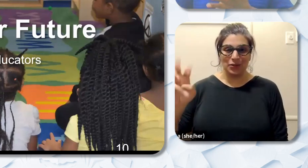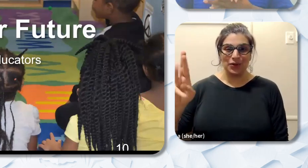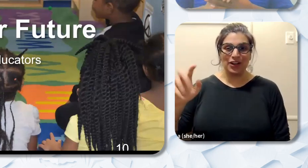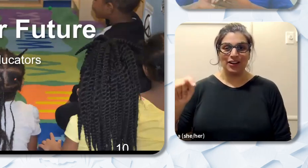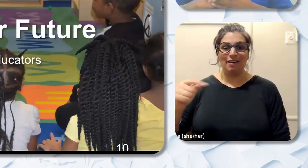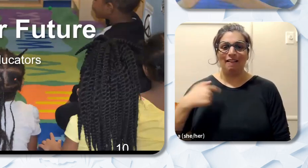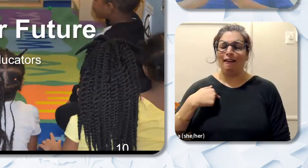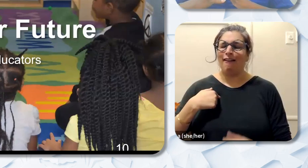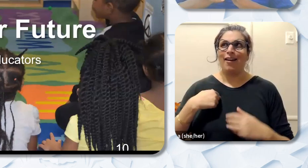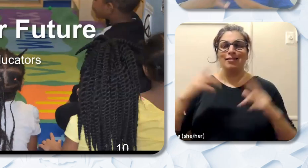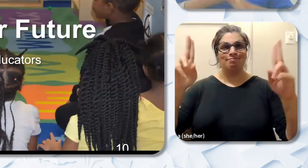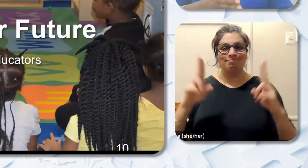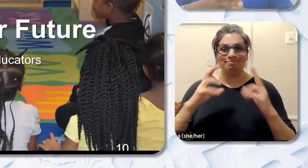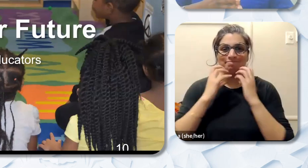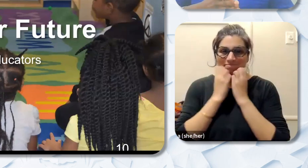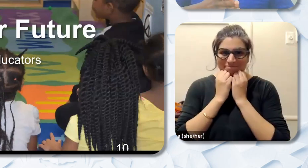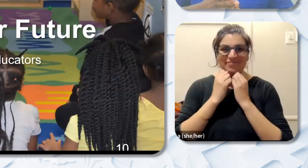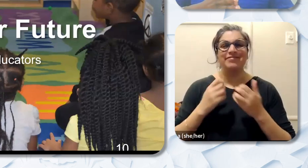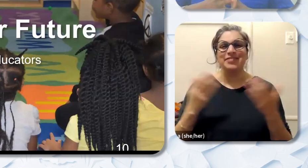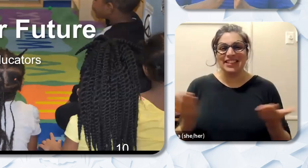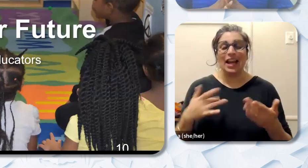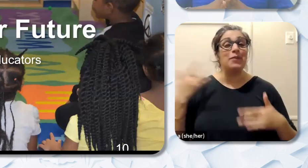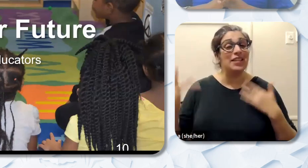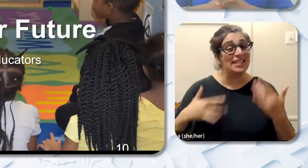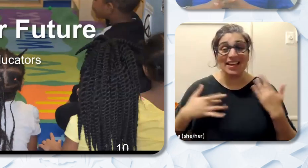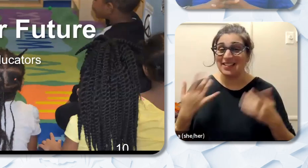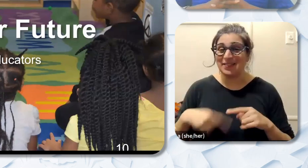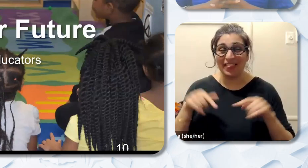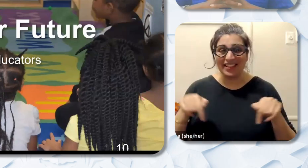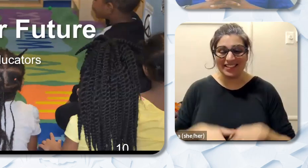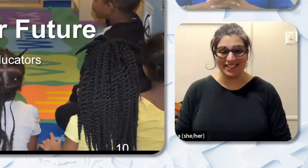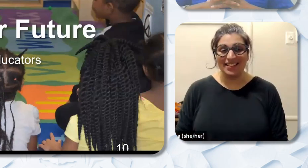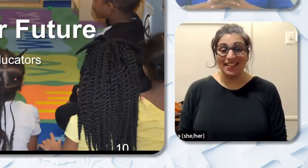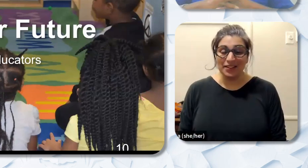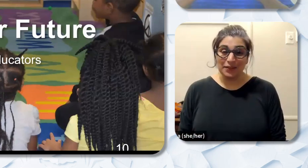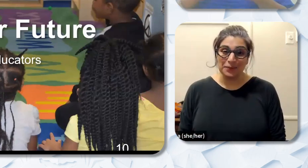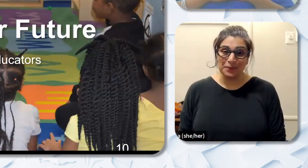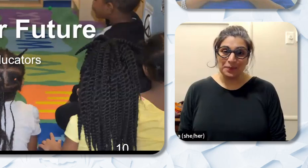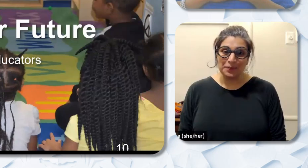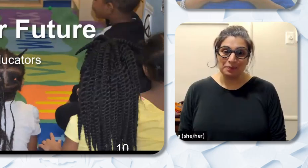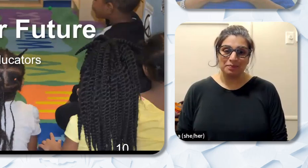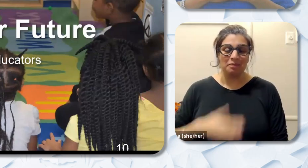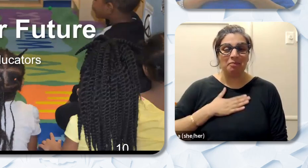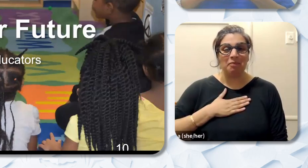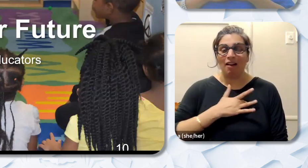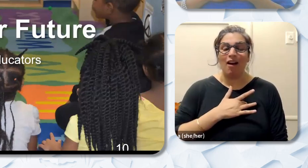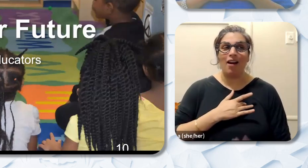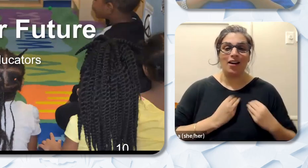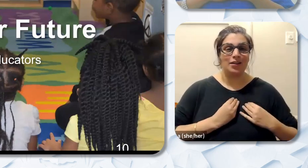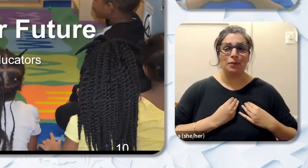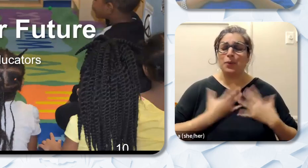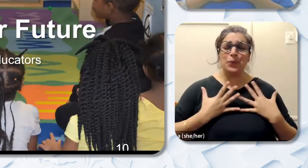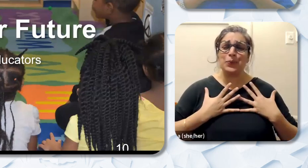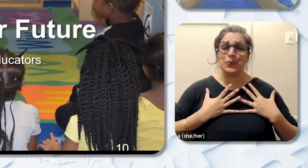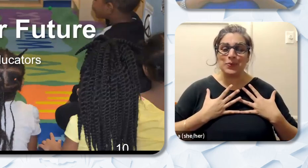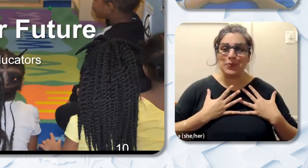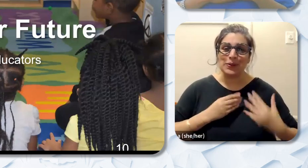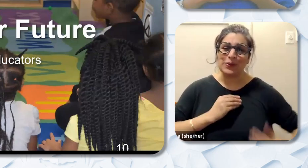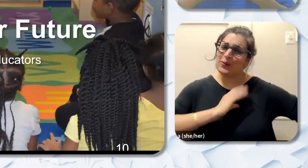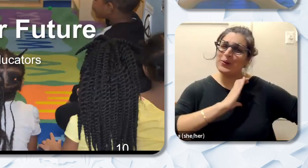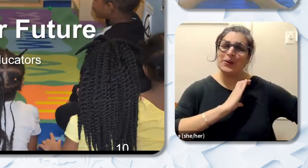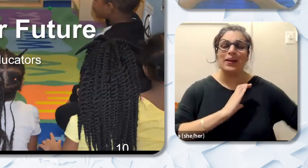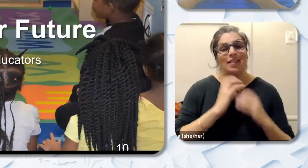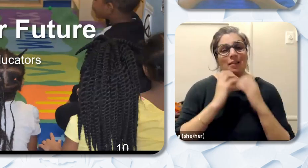here today. I am very excited about this. My heart is overwhelmed with joy at just the passion and